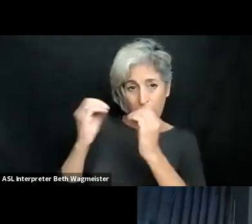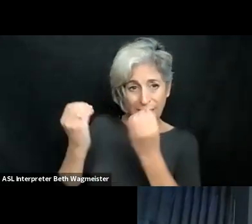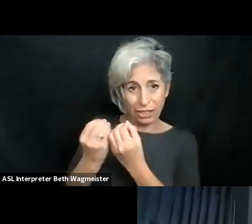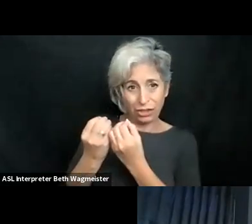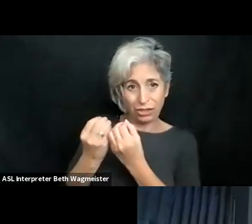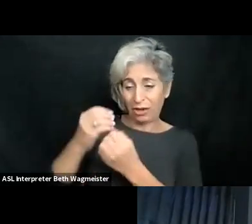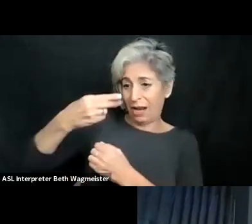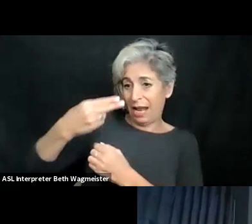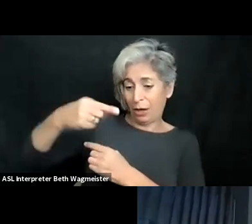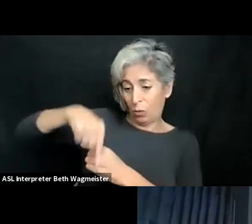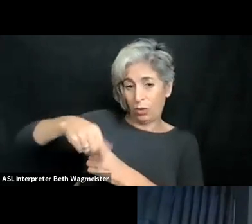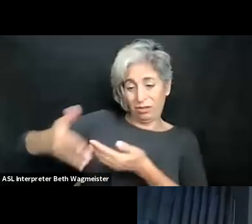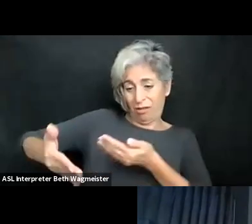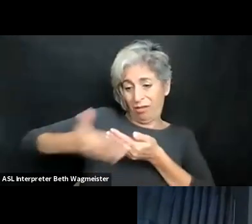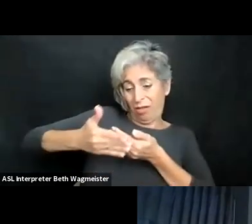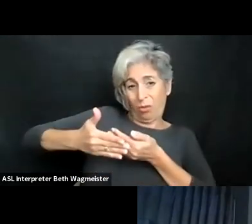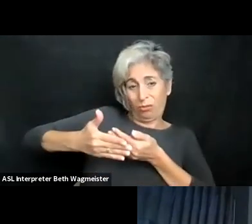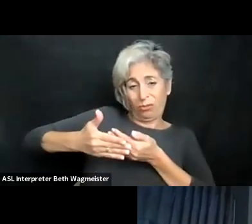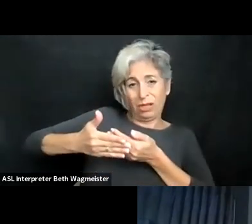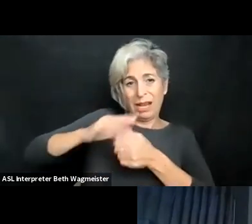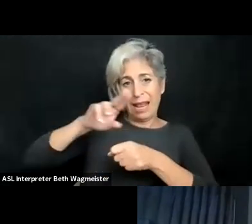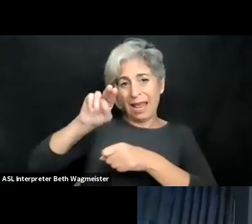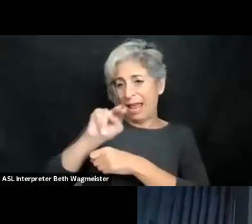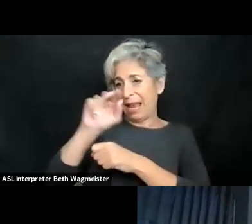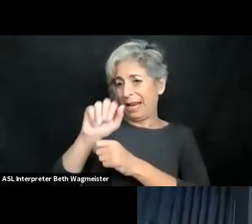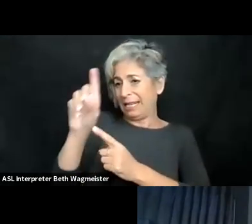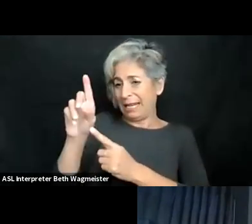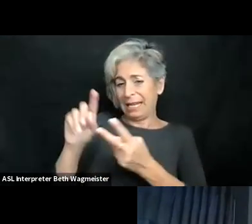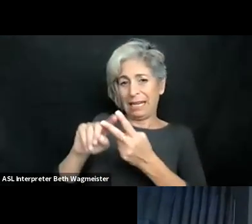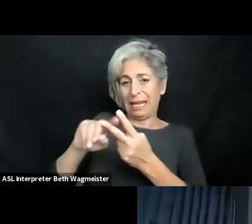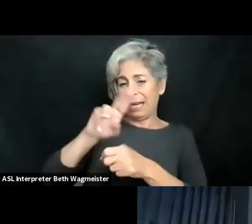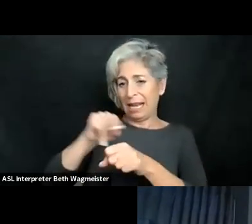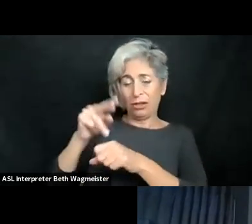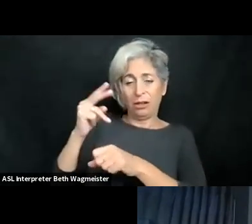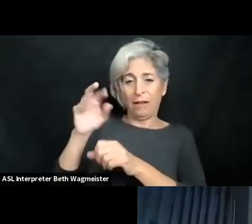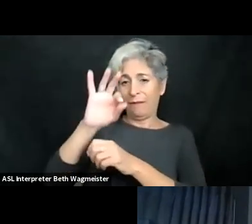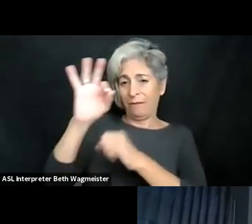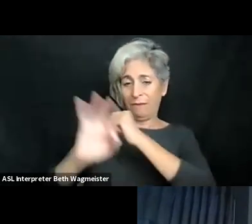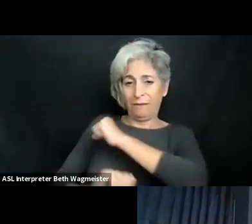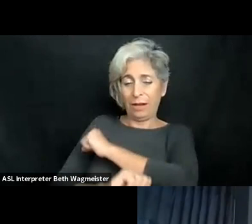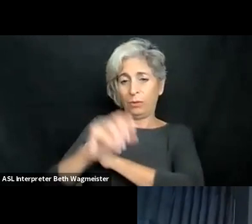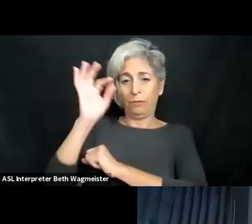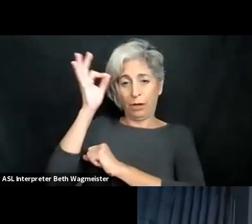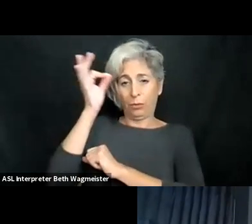of Maryland a lot of the national U.S. disability rights organizations are headquartered nearby. So national association of